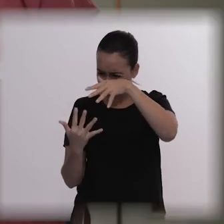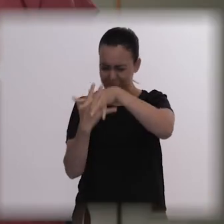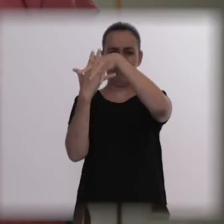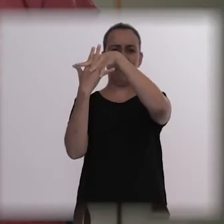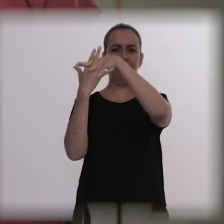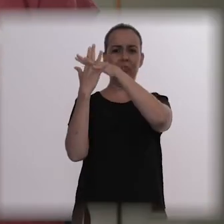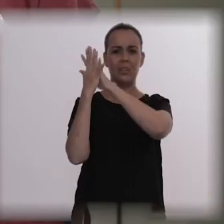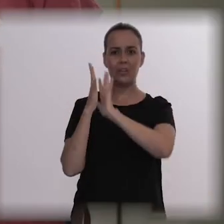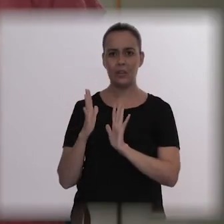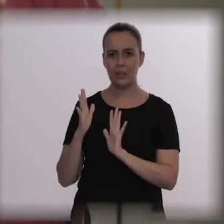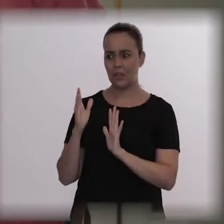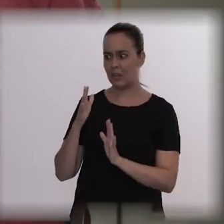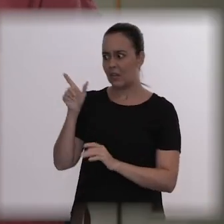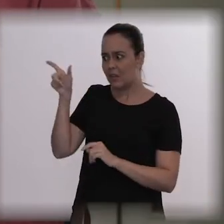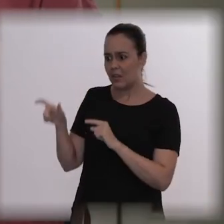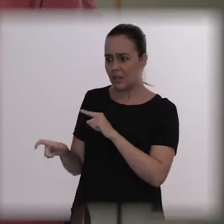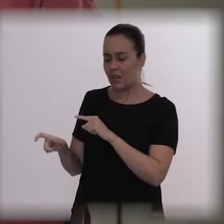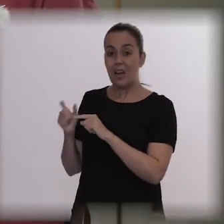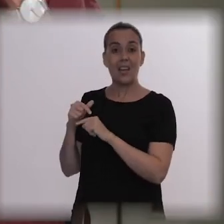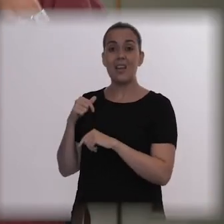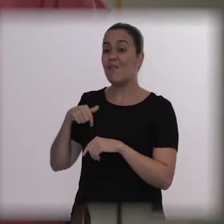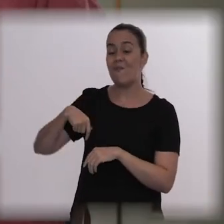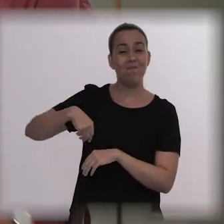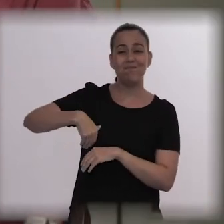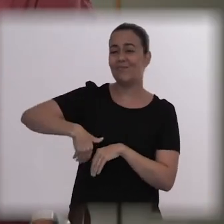He went downstairs and to the streets wearing his shirt and